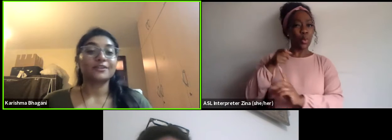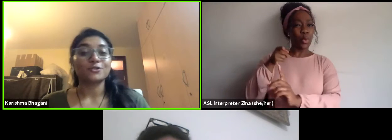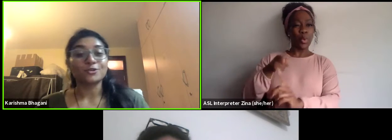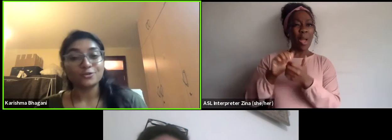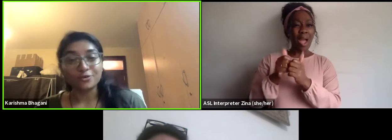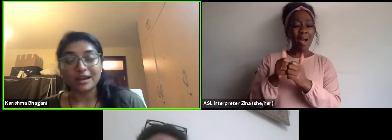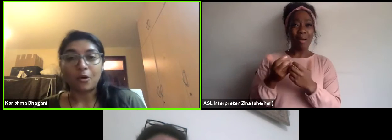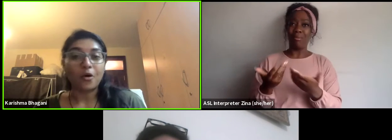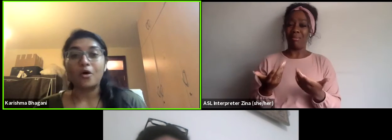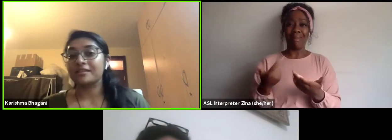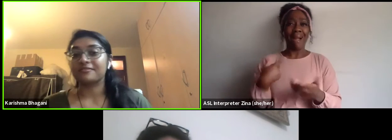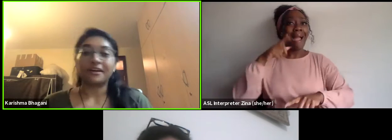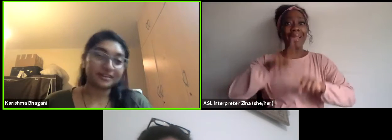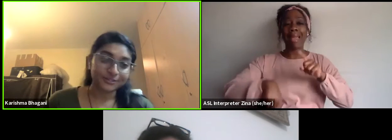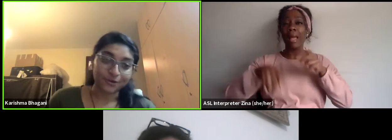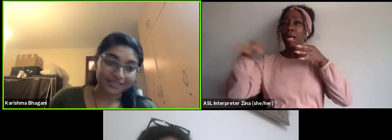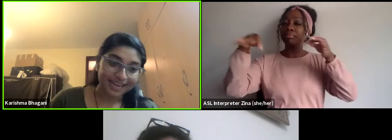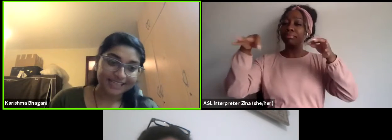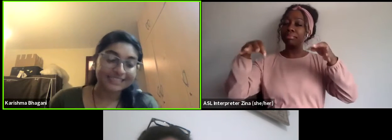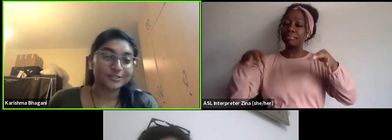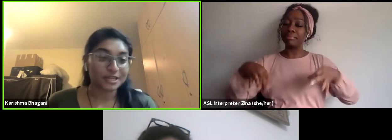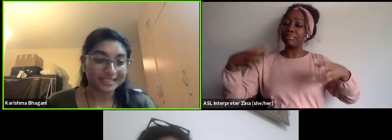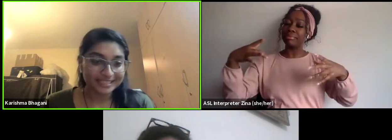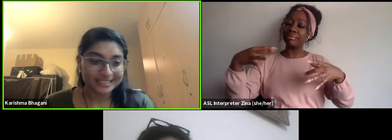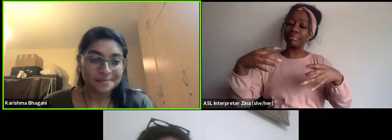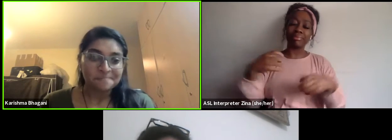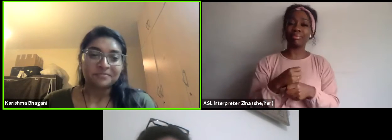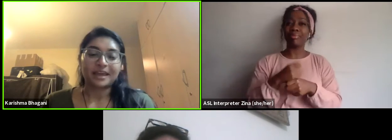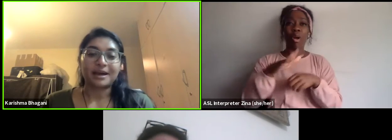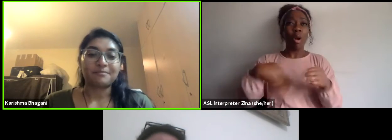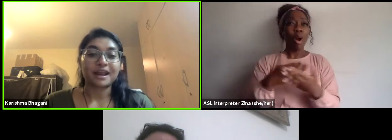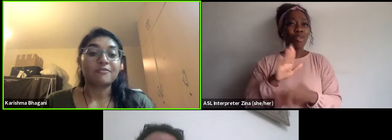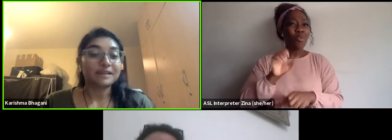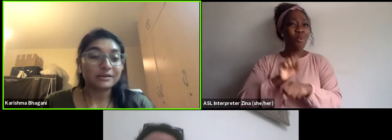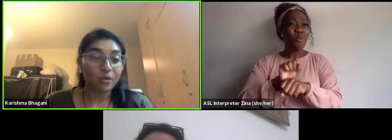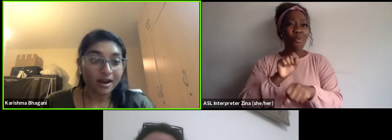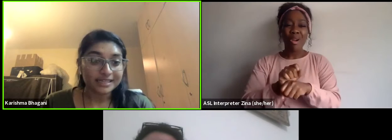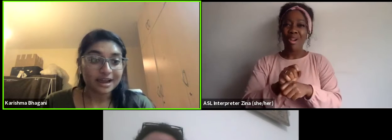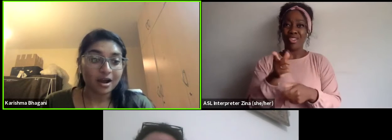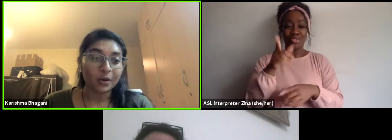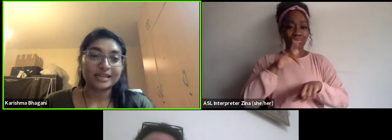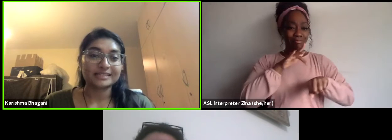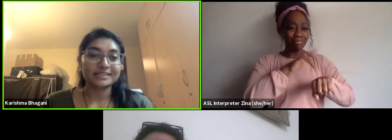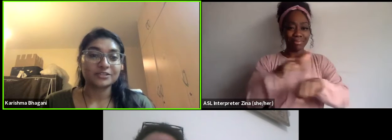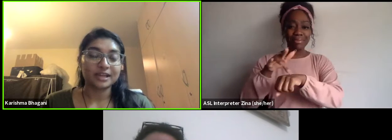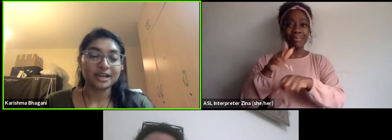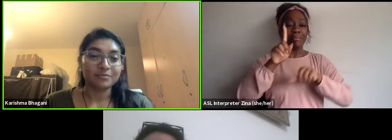that you do in all the various contexts justice. But I really want audiences to learn